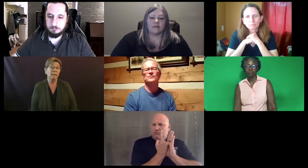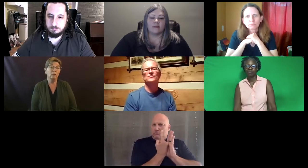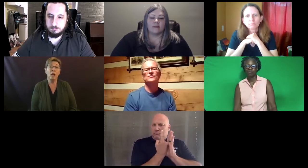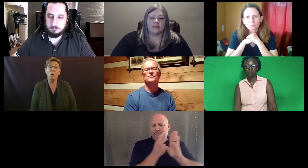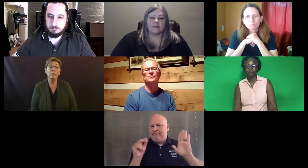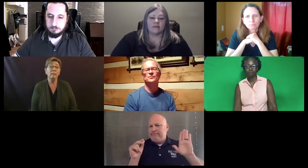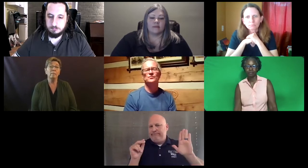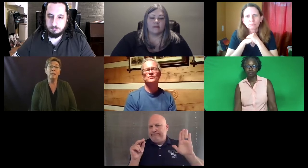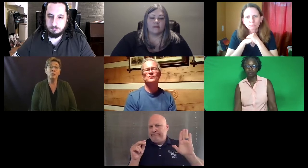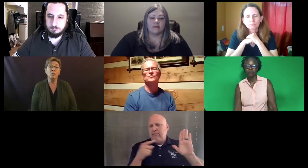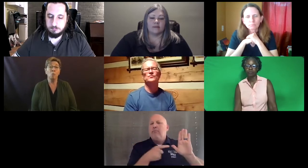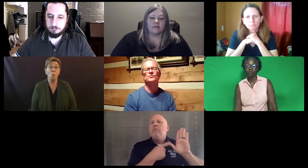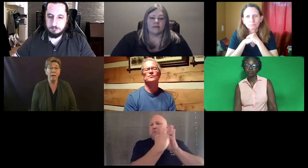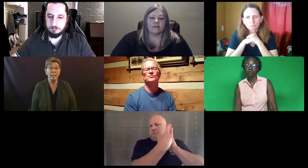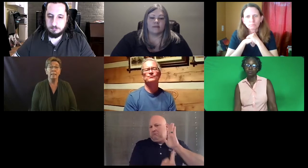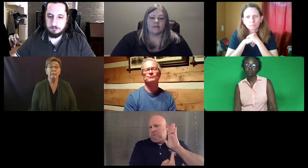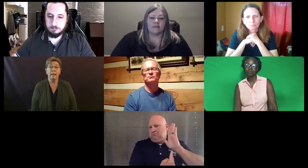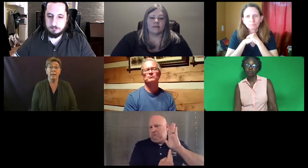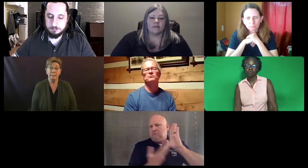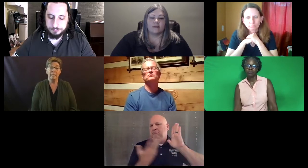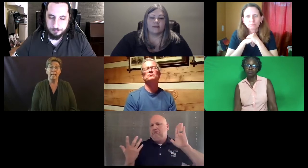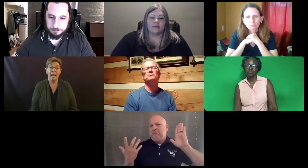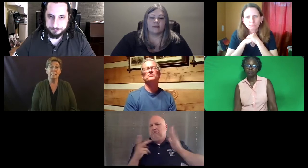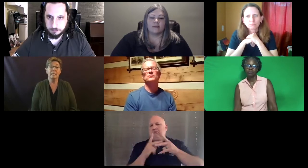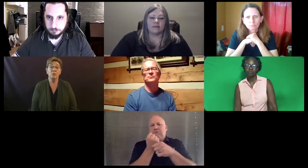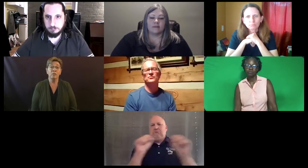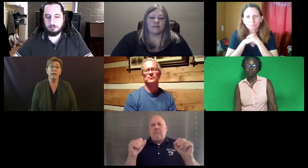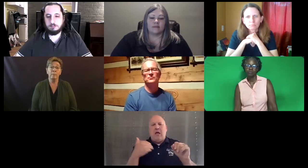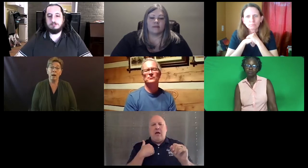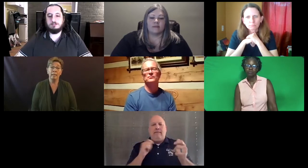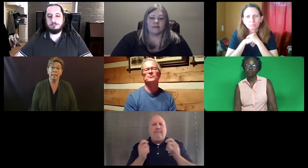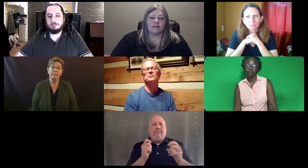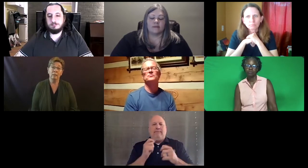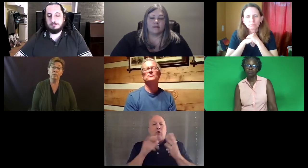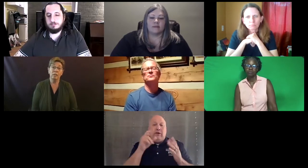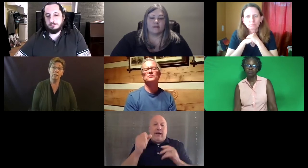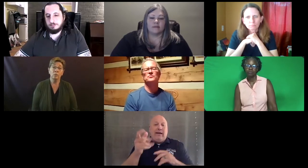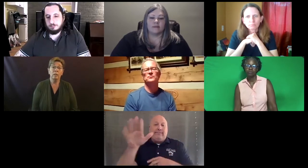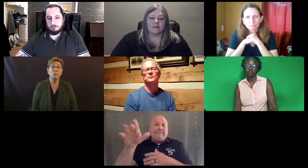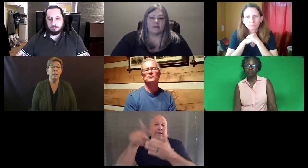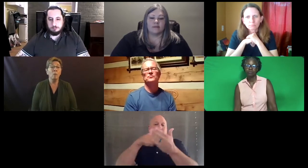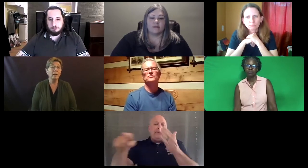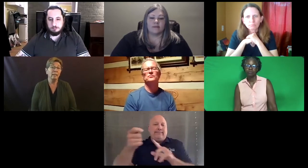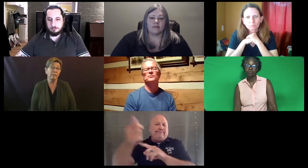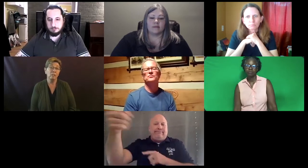They're not going to mention one entity as the certifying body in their statute. So they wanted that flexibility.